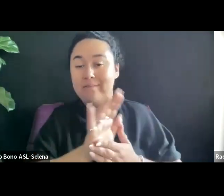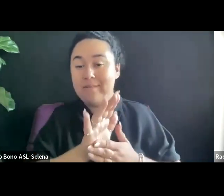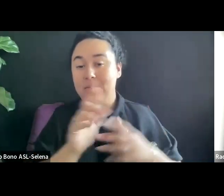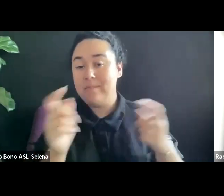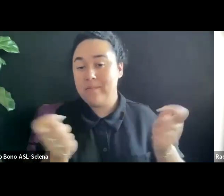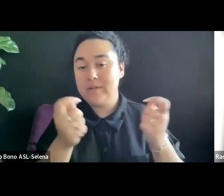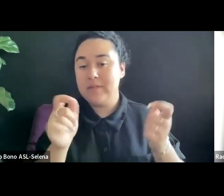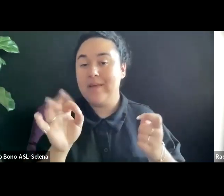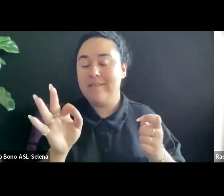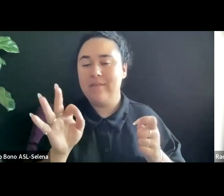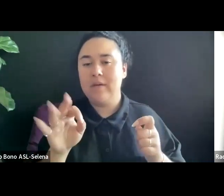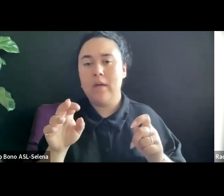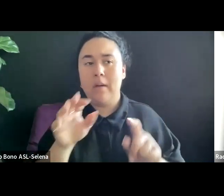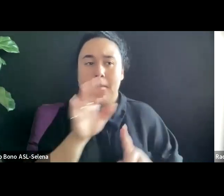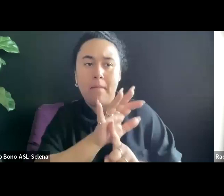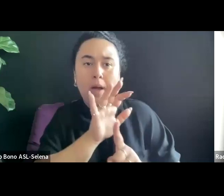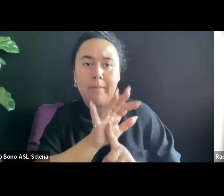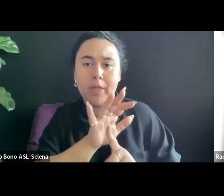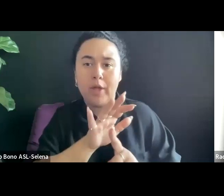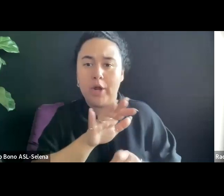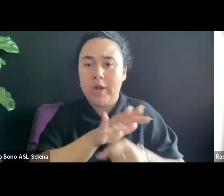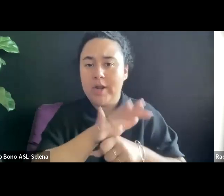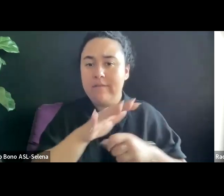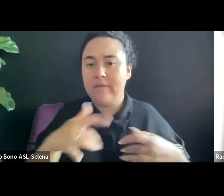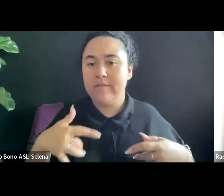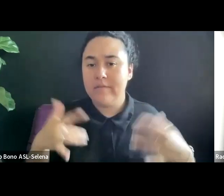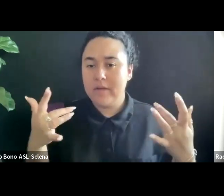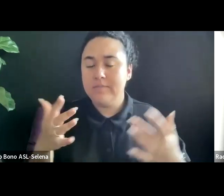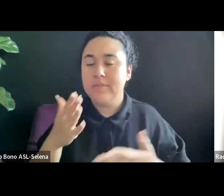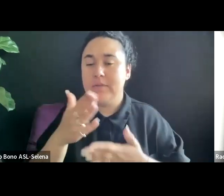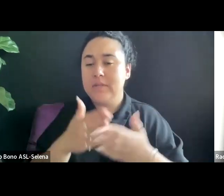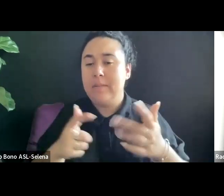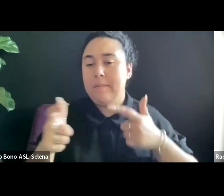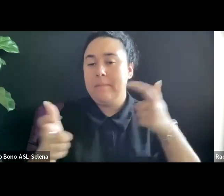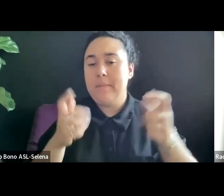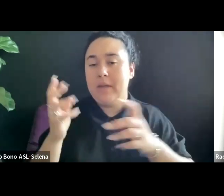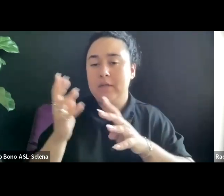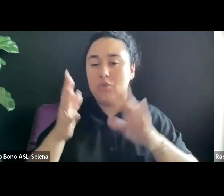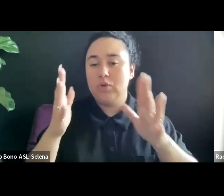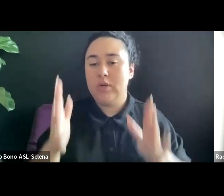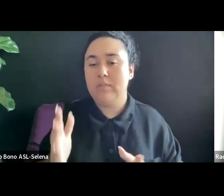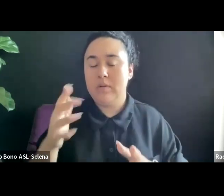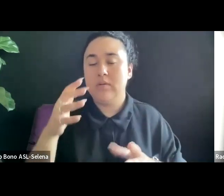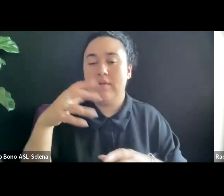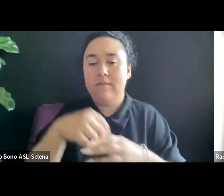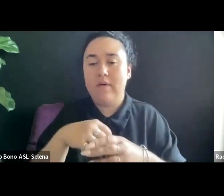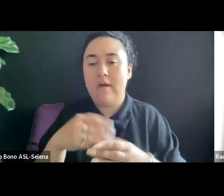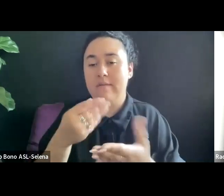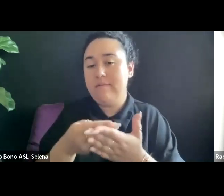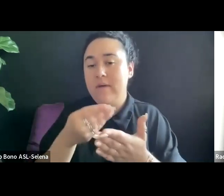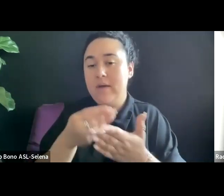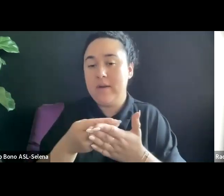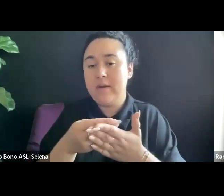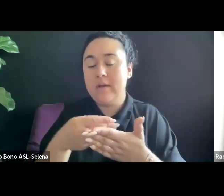I KNOW SOME BIG STREAMERS HAVE GOTTEN INTO FUNDING PROGRAMS LIKE AT HOT DOCS HERE BUT IT'S NOT THE